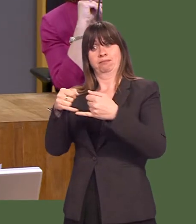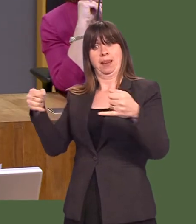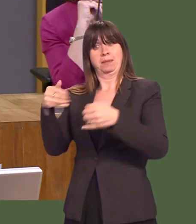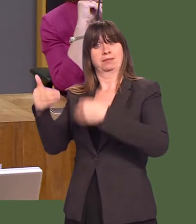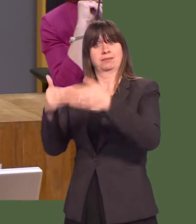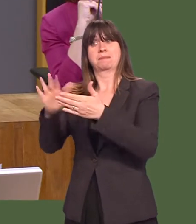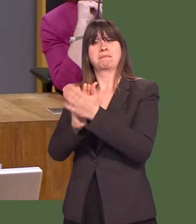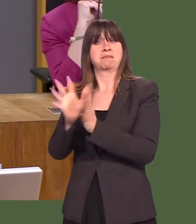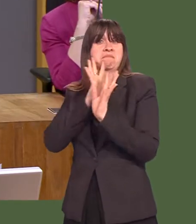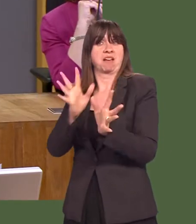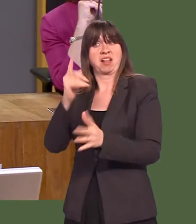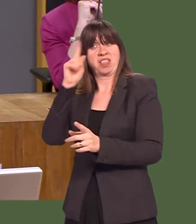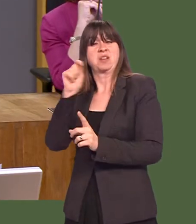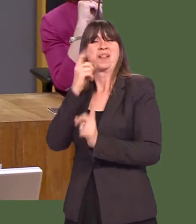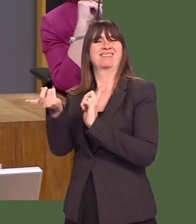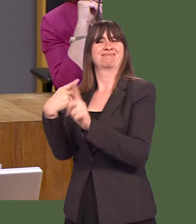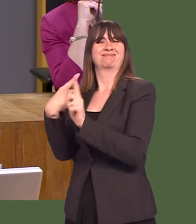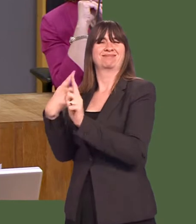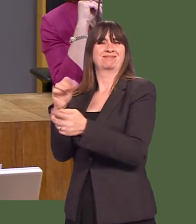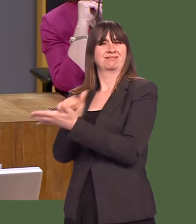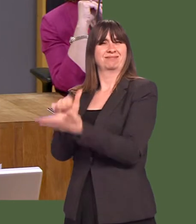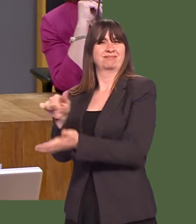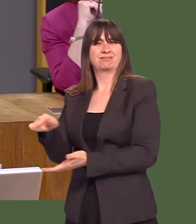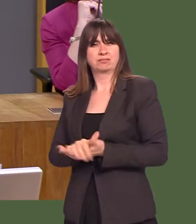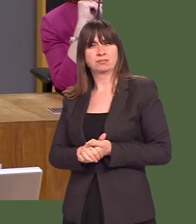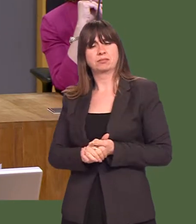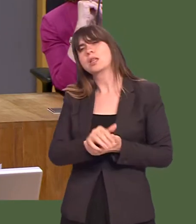time limit so that I can ask questions like this with full information to hand.